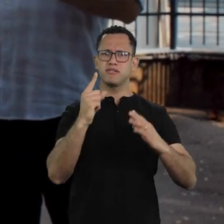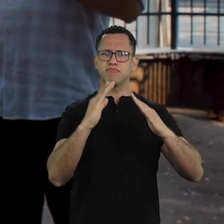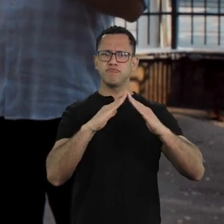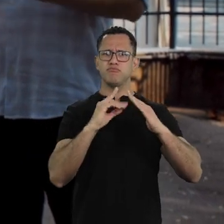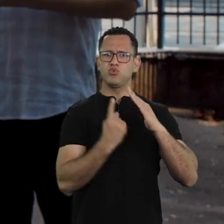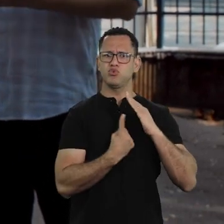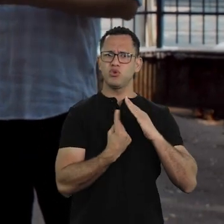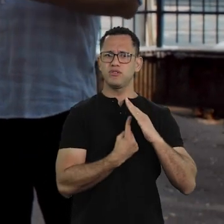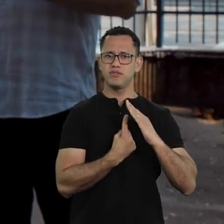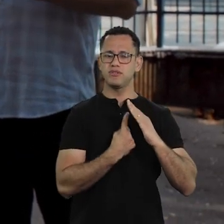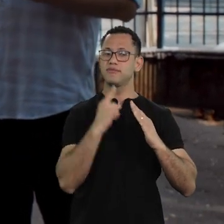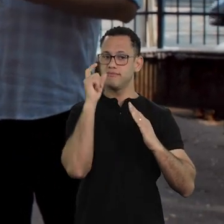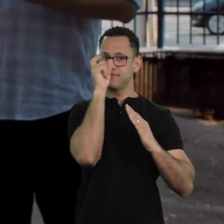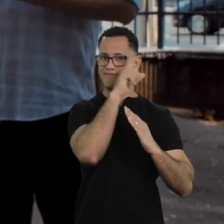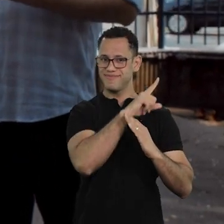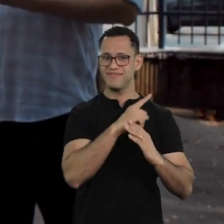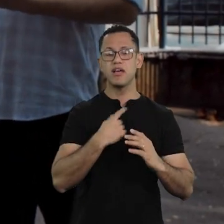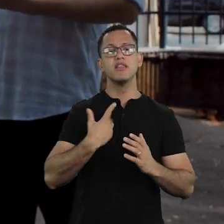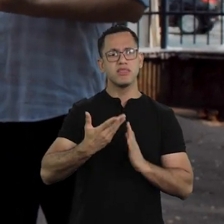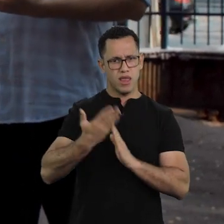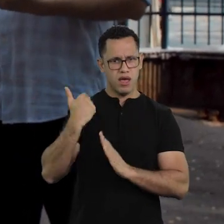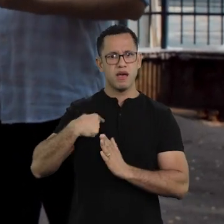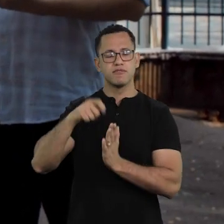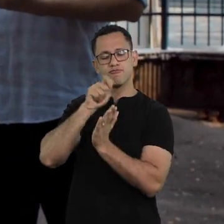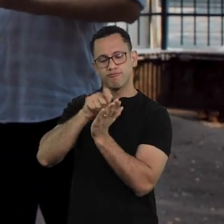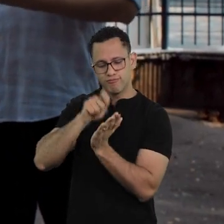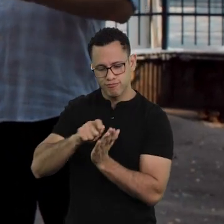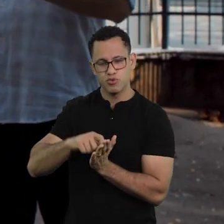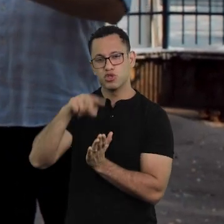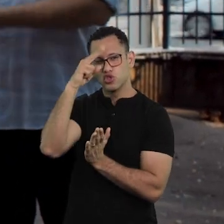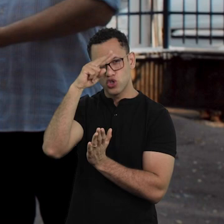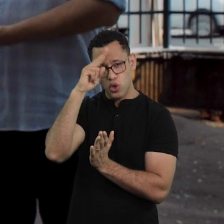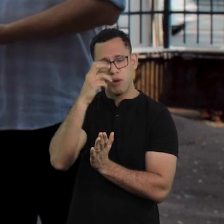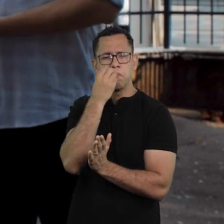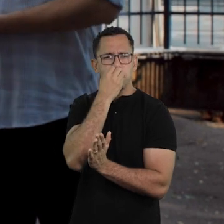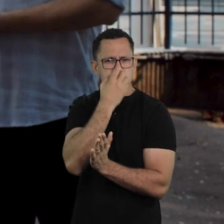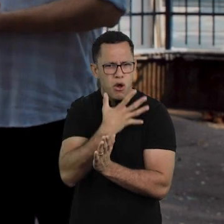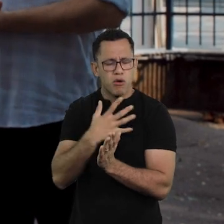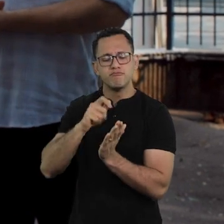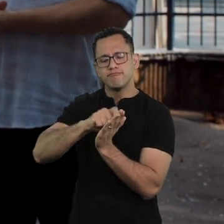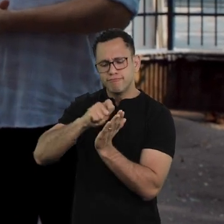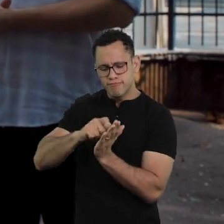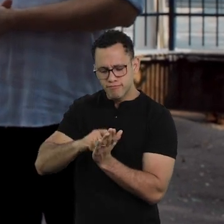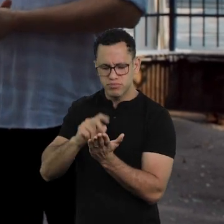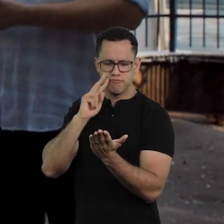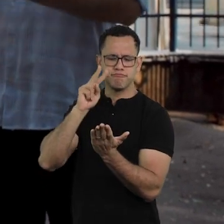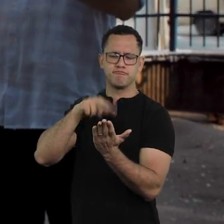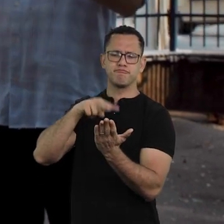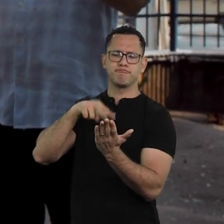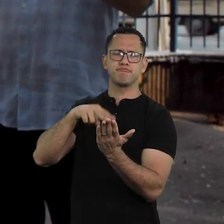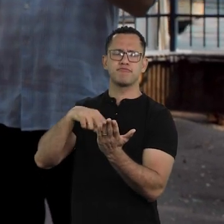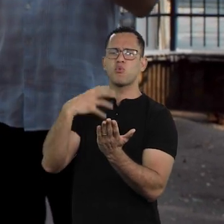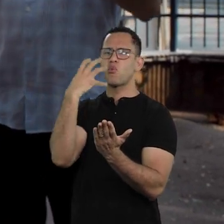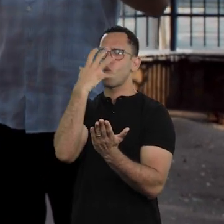I had just written a novel, in Goncalves, And I thought the novel was good. So, when the quarantine